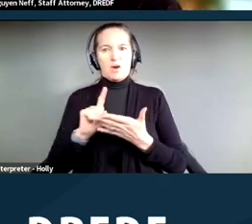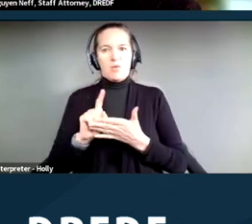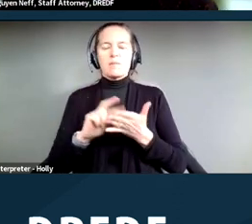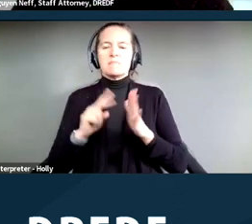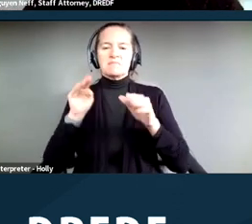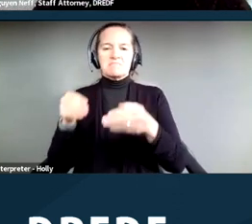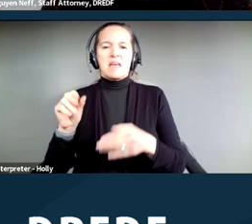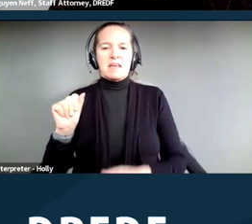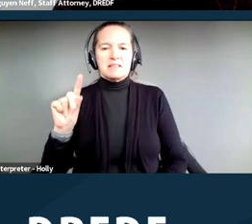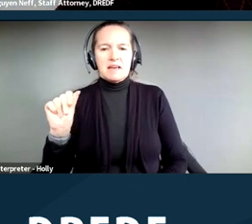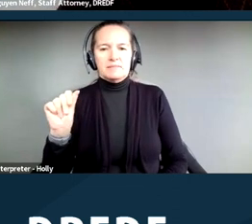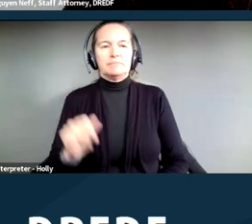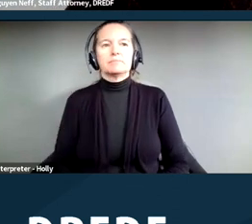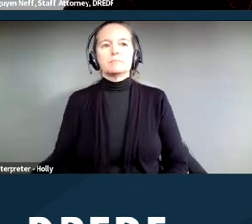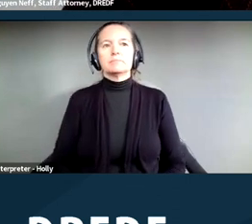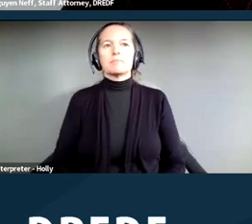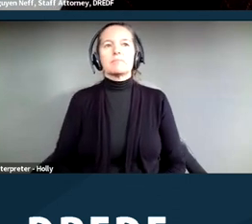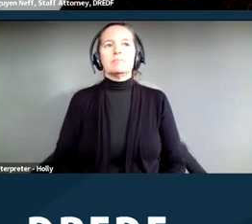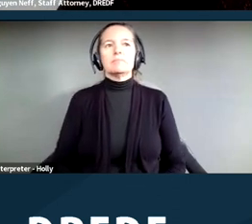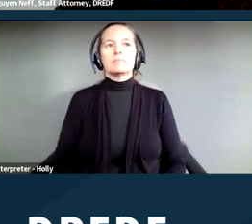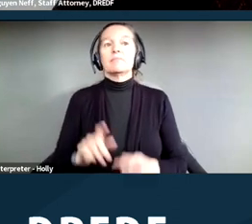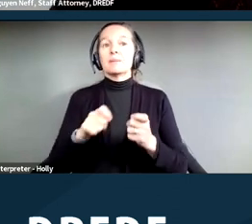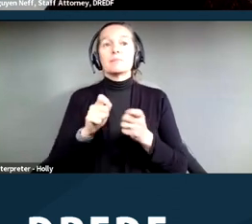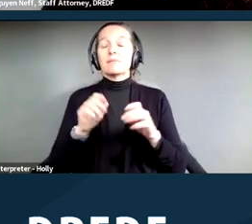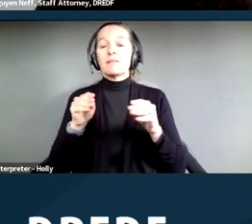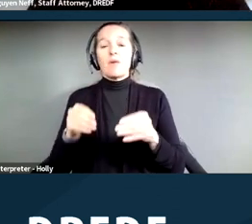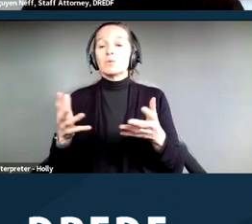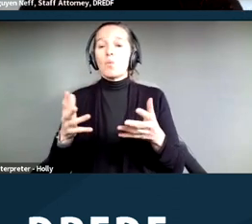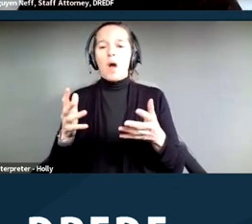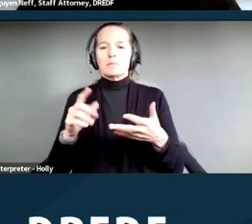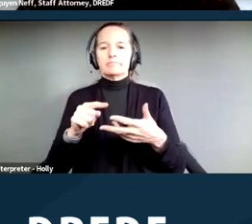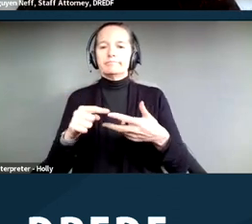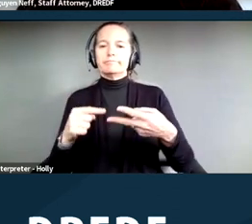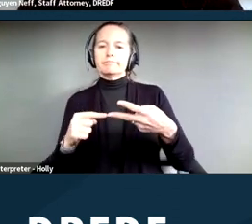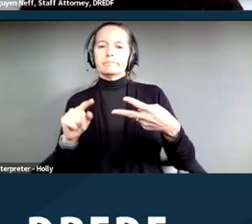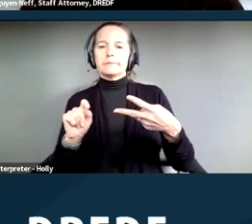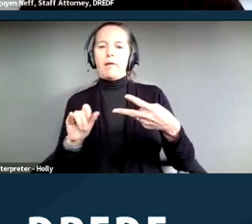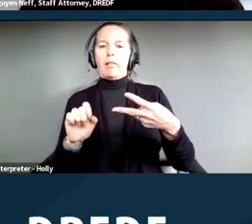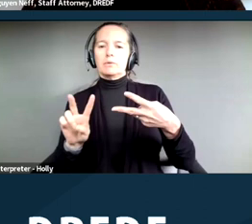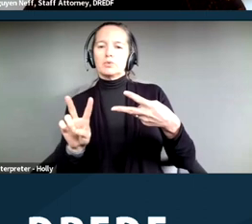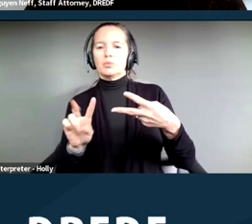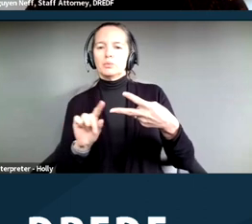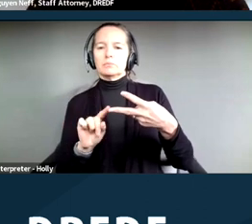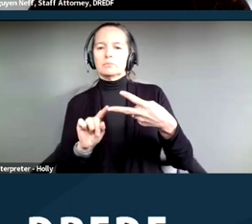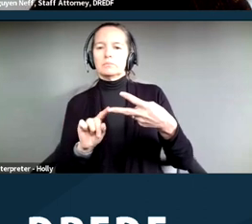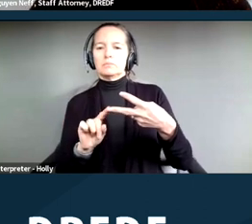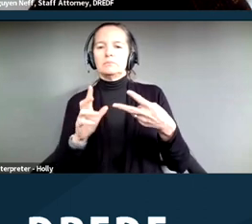going to be focusing specifically on Title II. Title II of the ADA covers activities done by